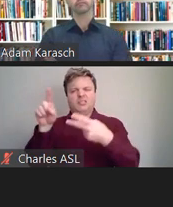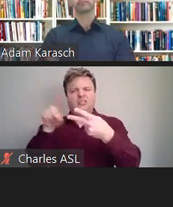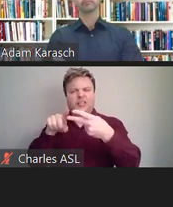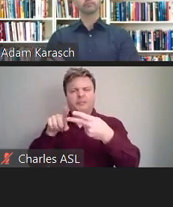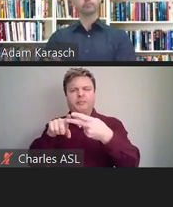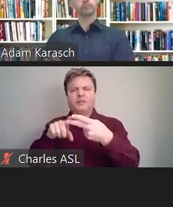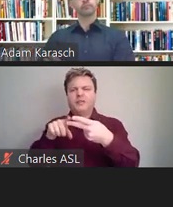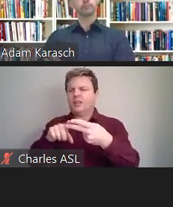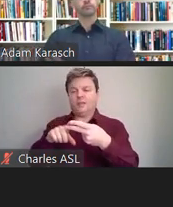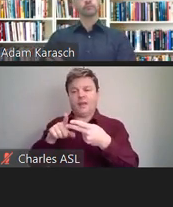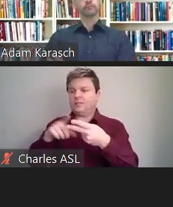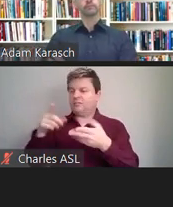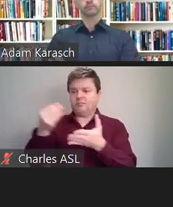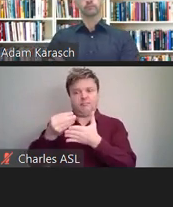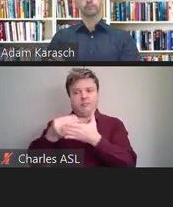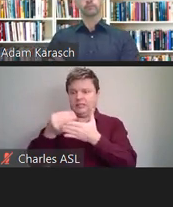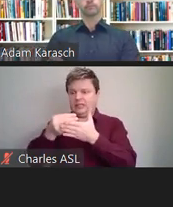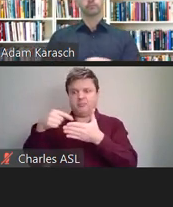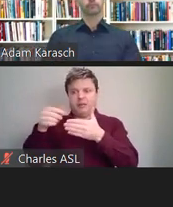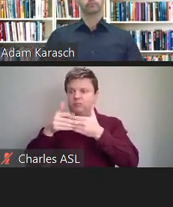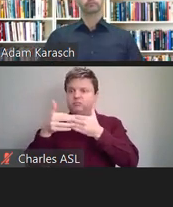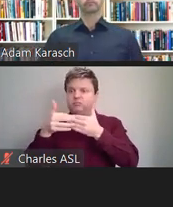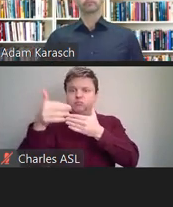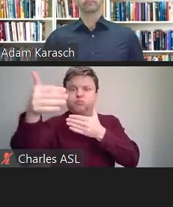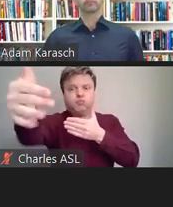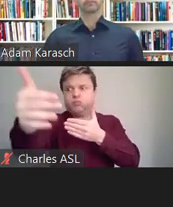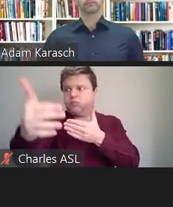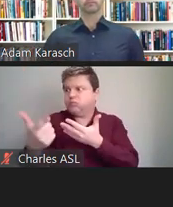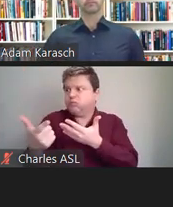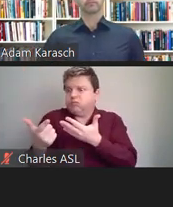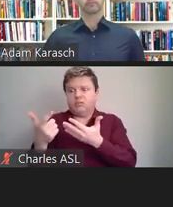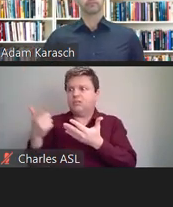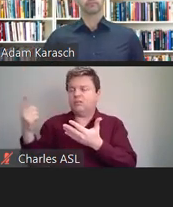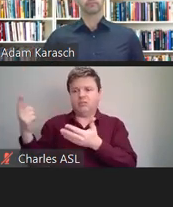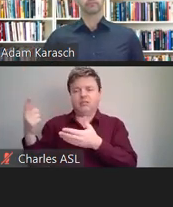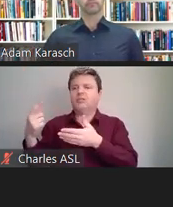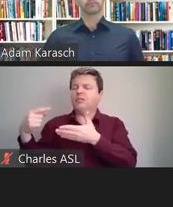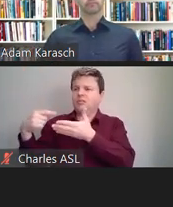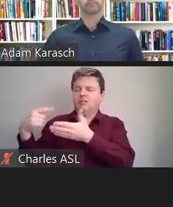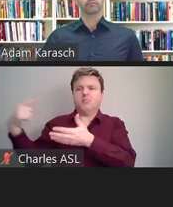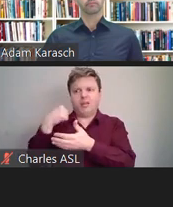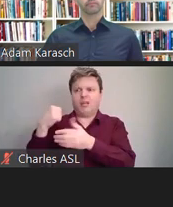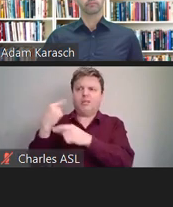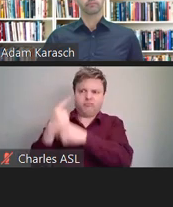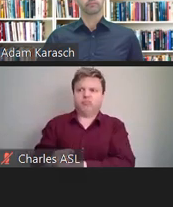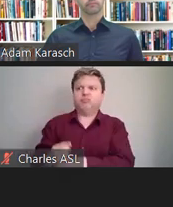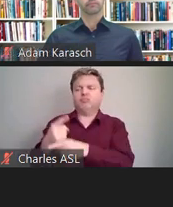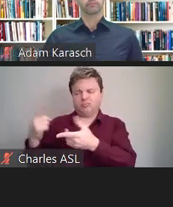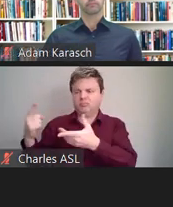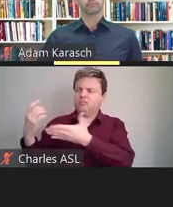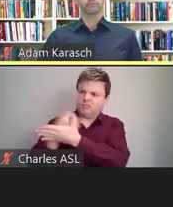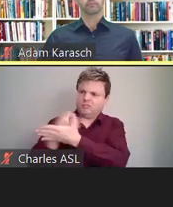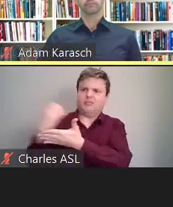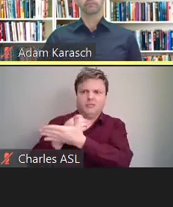forward into the future for a time when they would have probably left your company, you know?